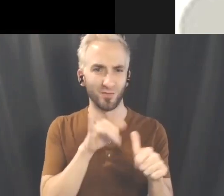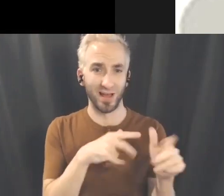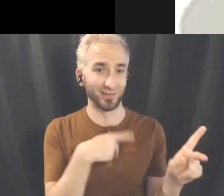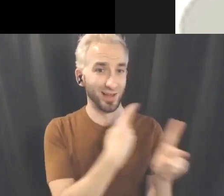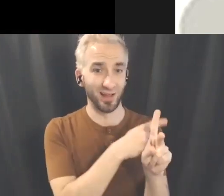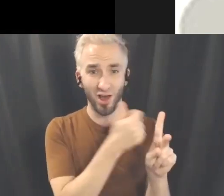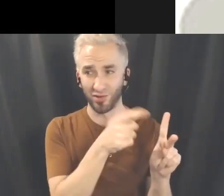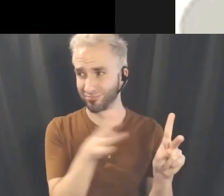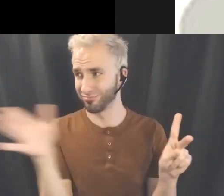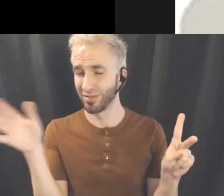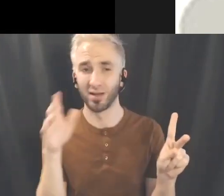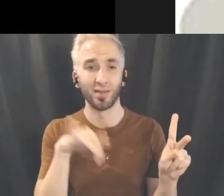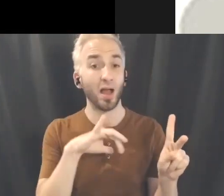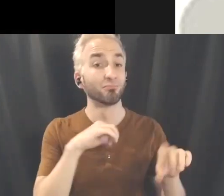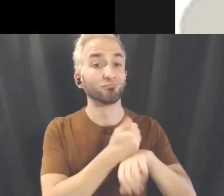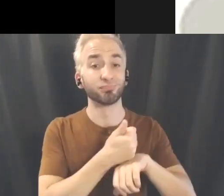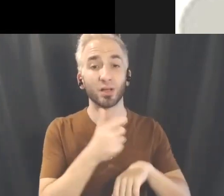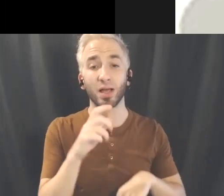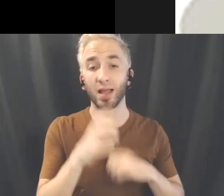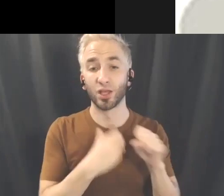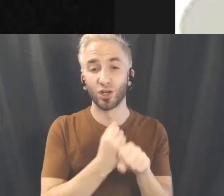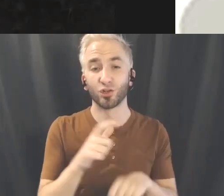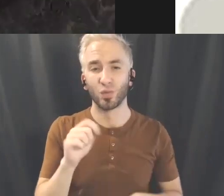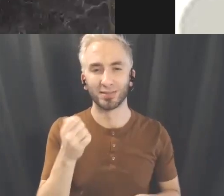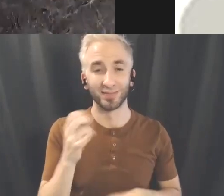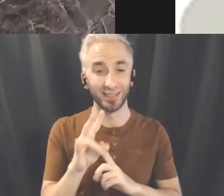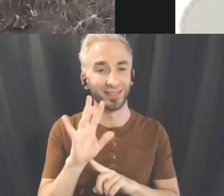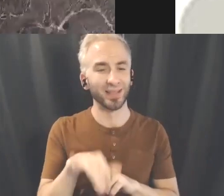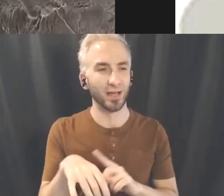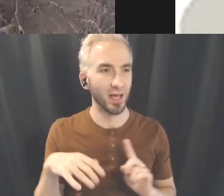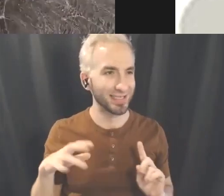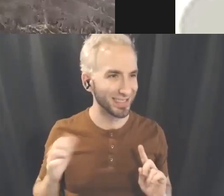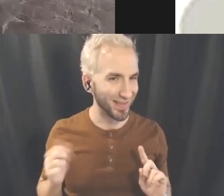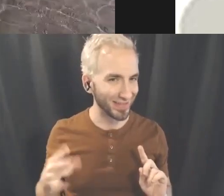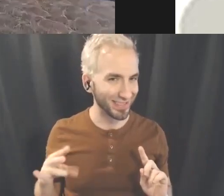It's done with 16 GoPros, it's called the GoPro Odyssey Rig, so it's actually stereoscopic,